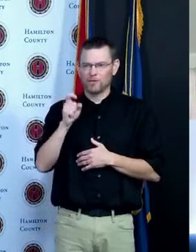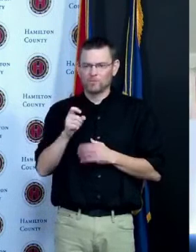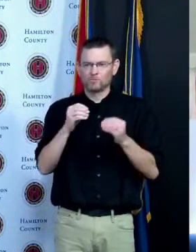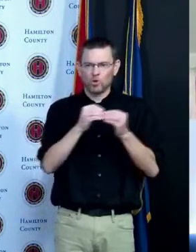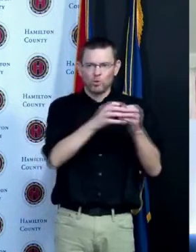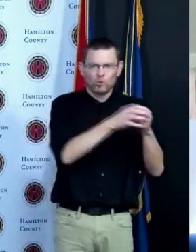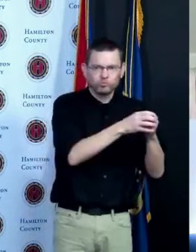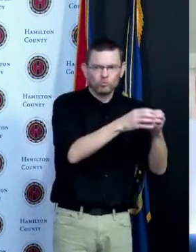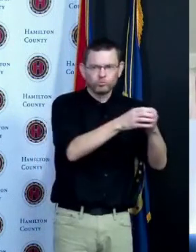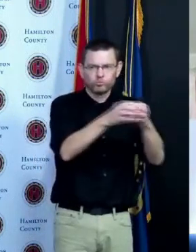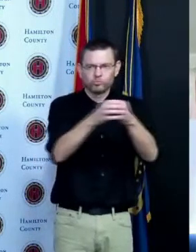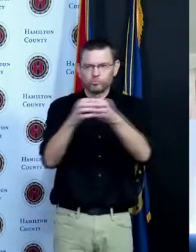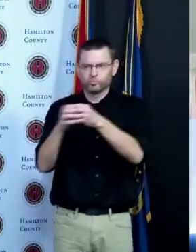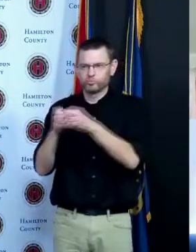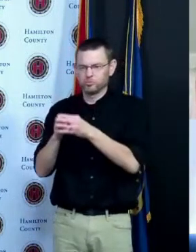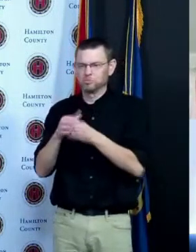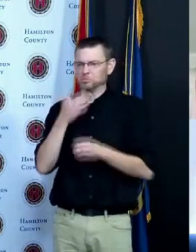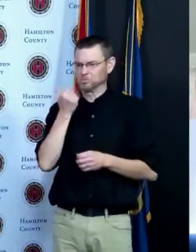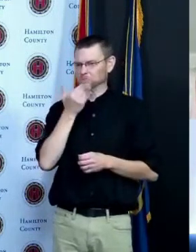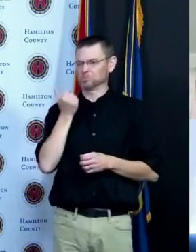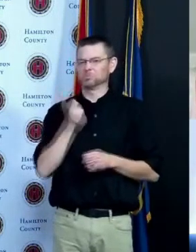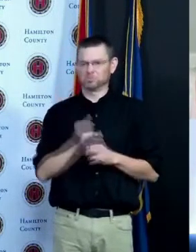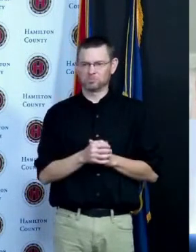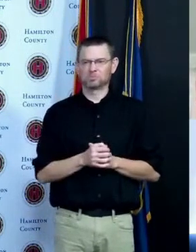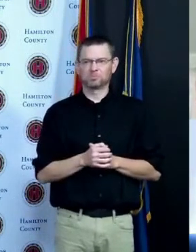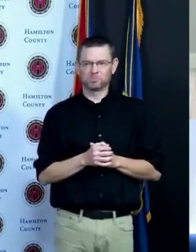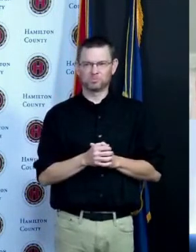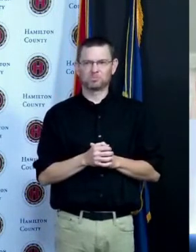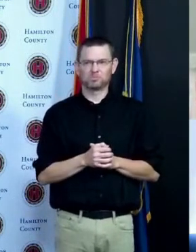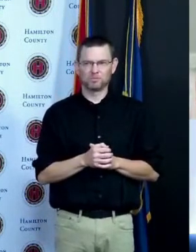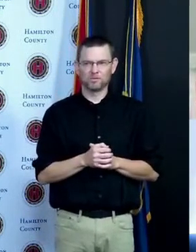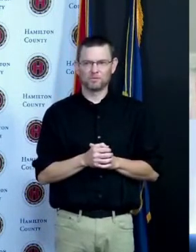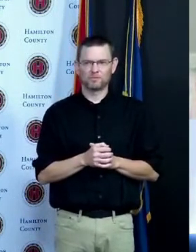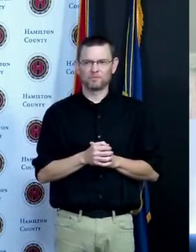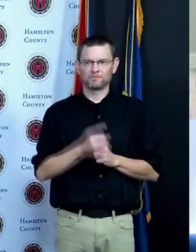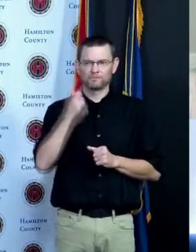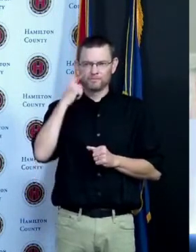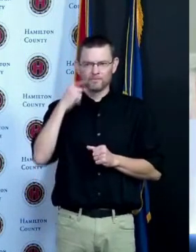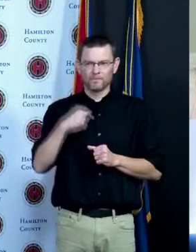team is set up at a manufactured home park my team set up alongside of a busy road and had a sign and